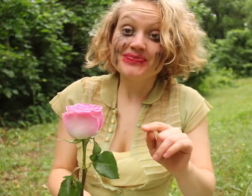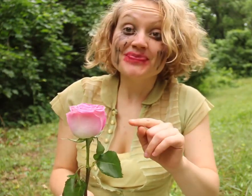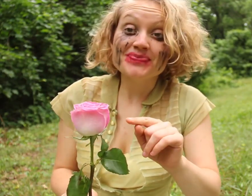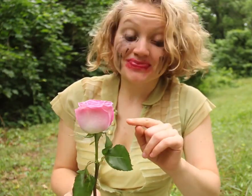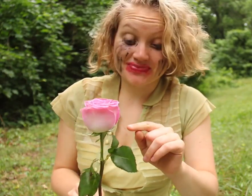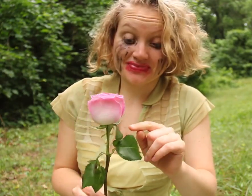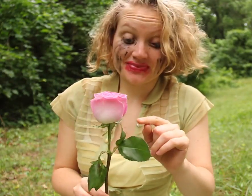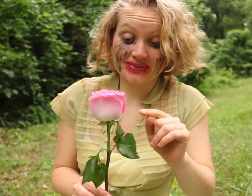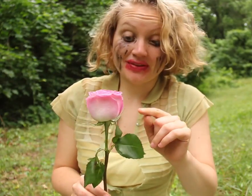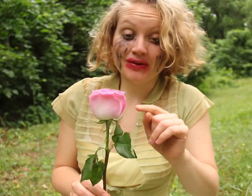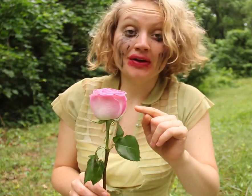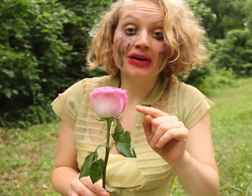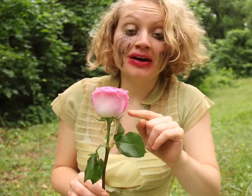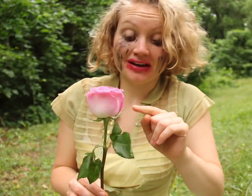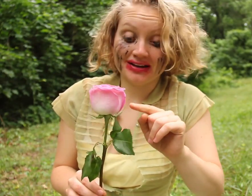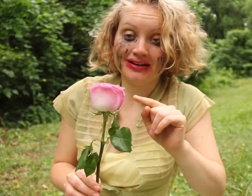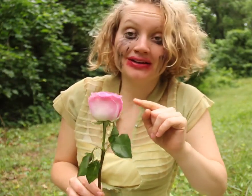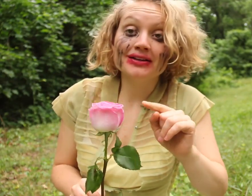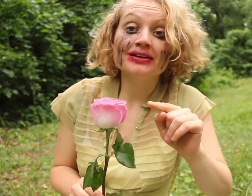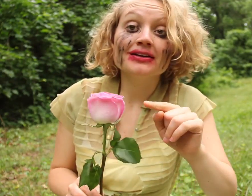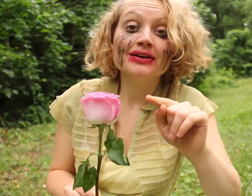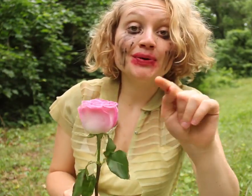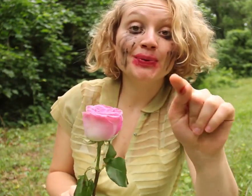and columbines.